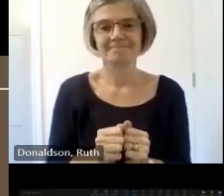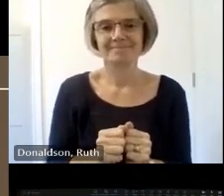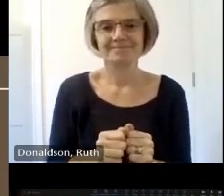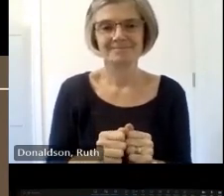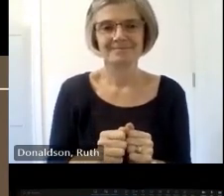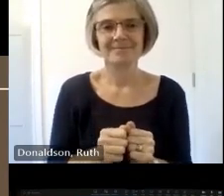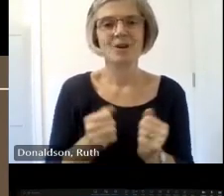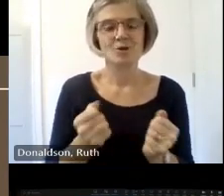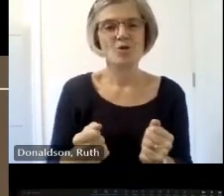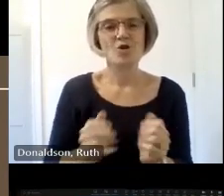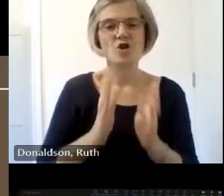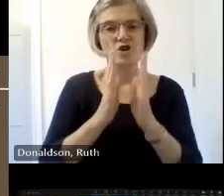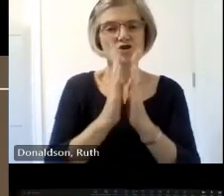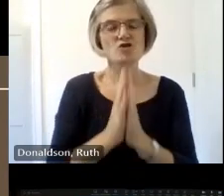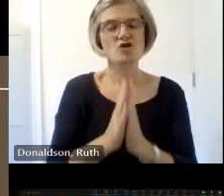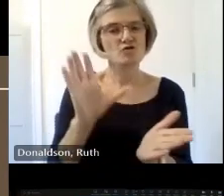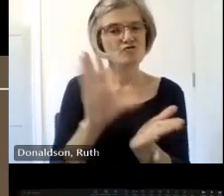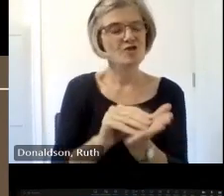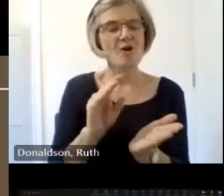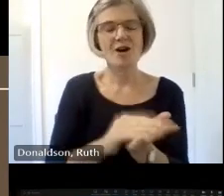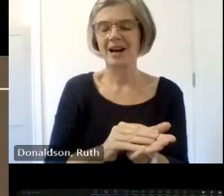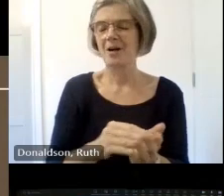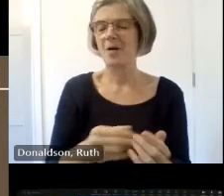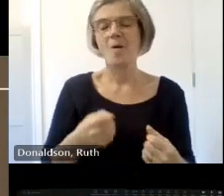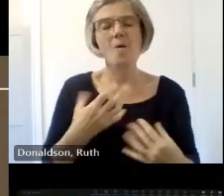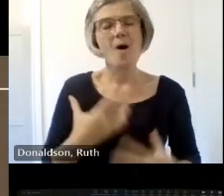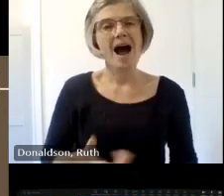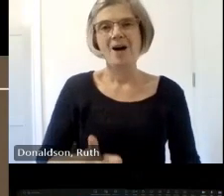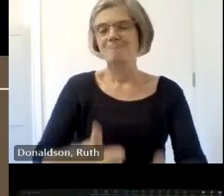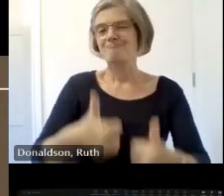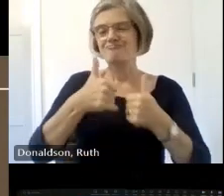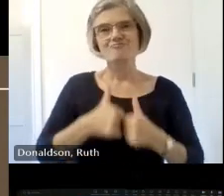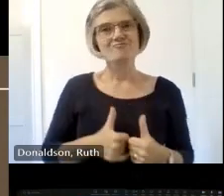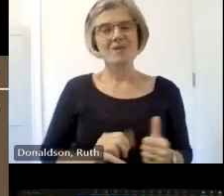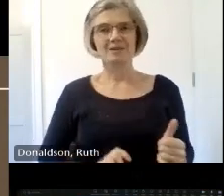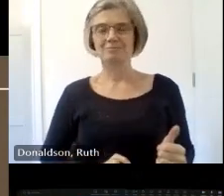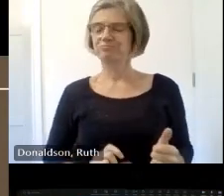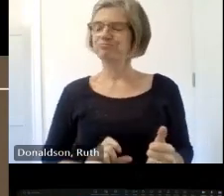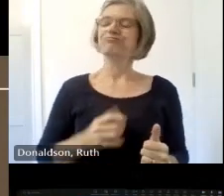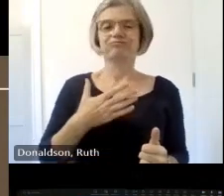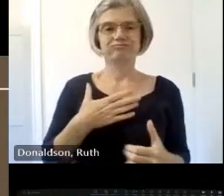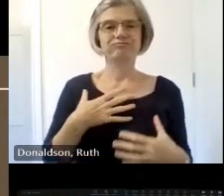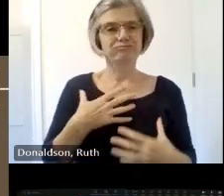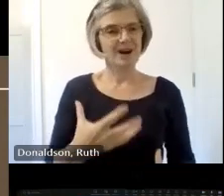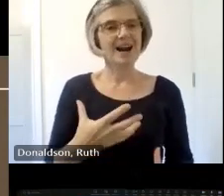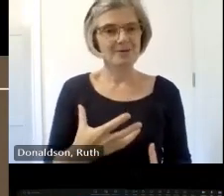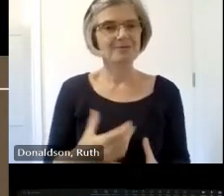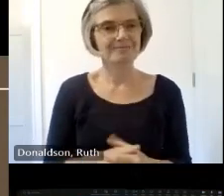Recording is rewarding next slide please um this has been a brief look through that we have a full